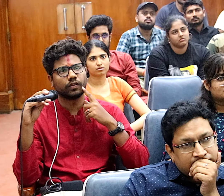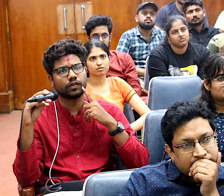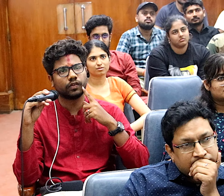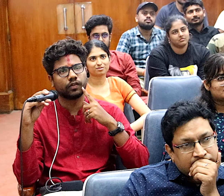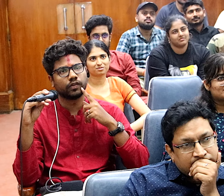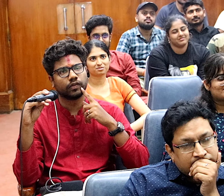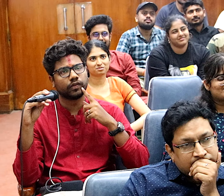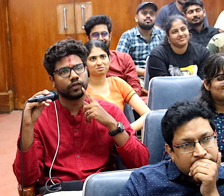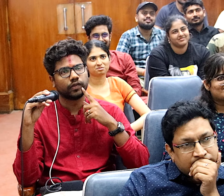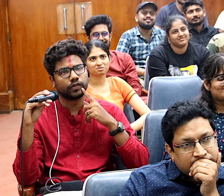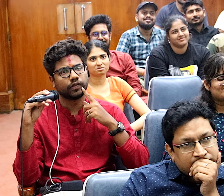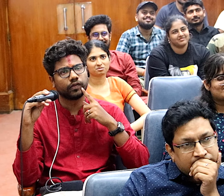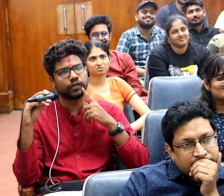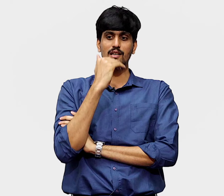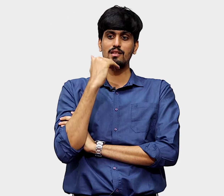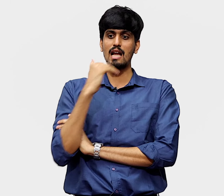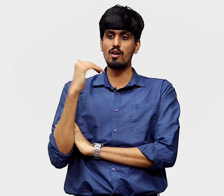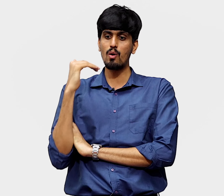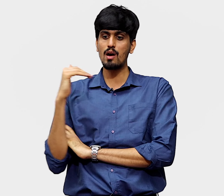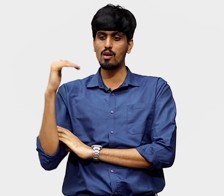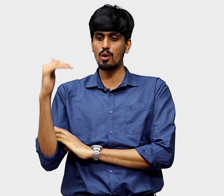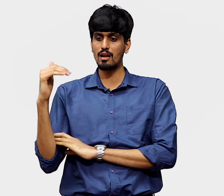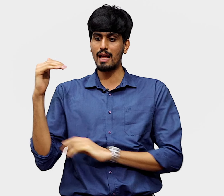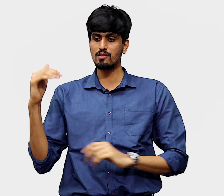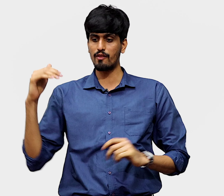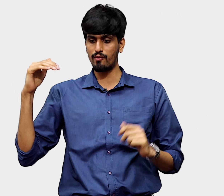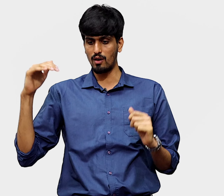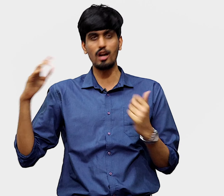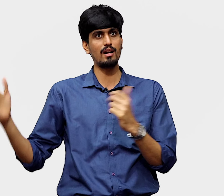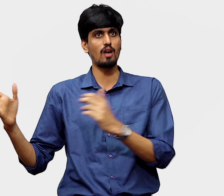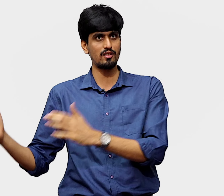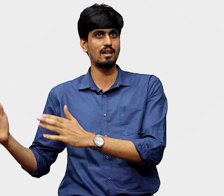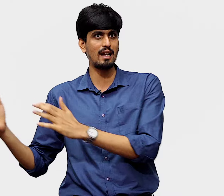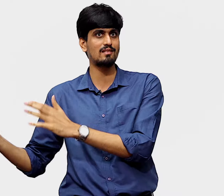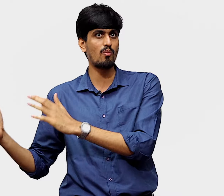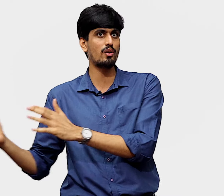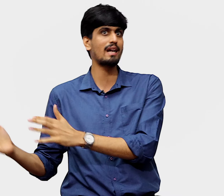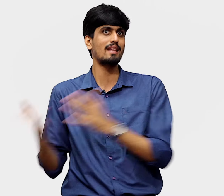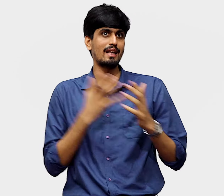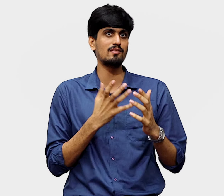Now I love that taste, it's just that I will no longer go to the lengths of horribly torturing and killing someone to get that taste.